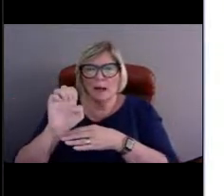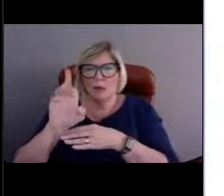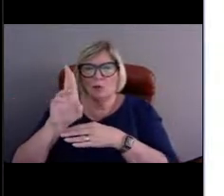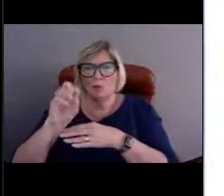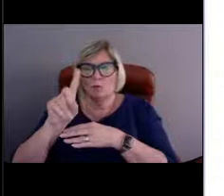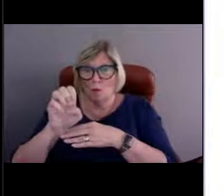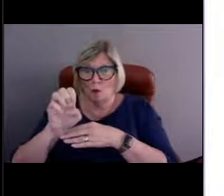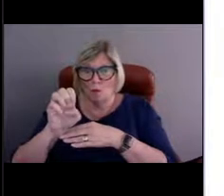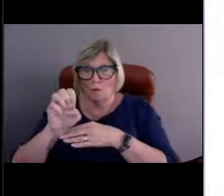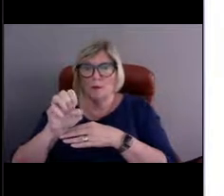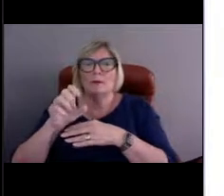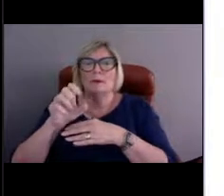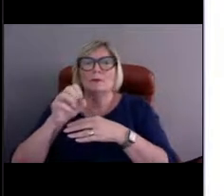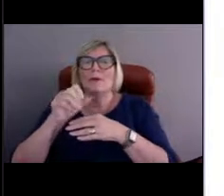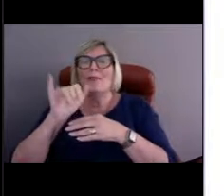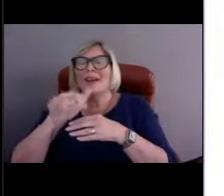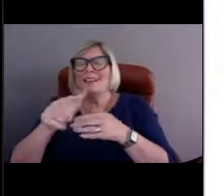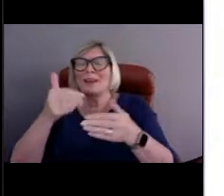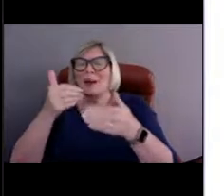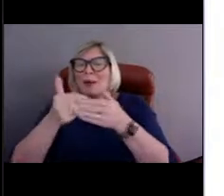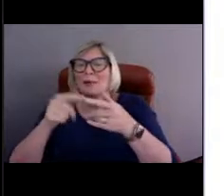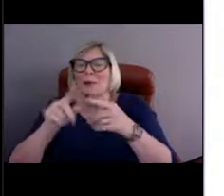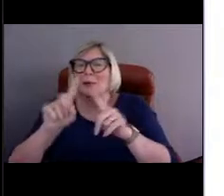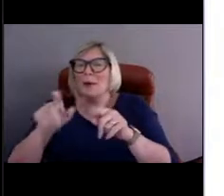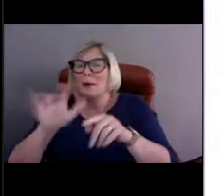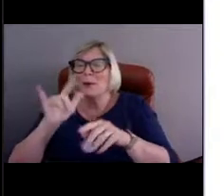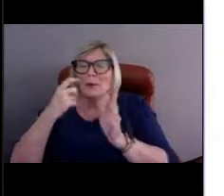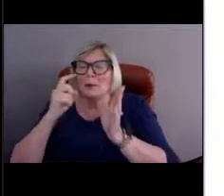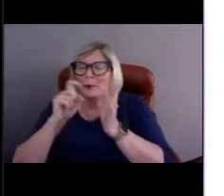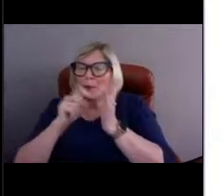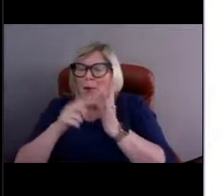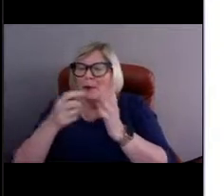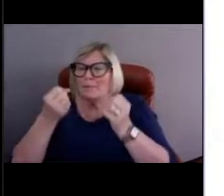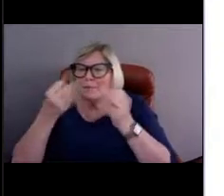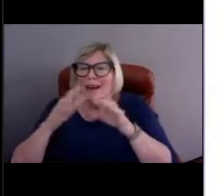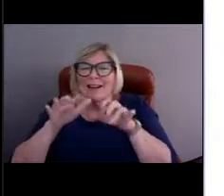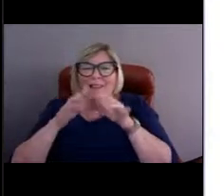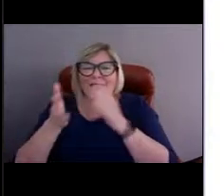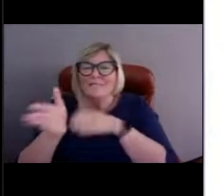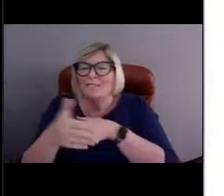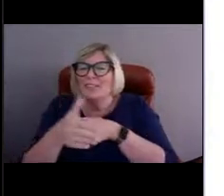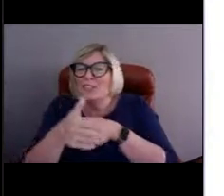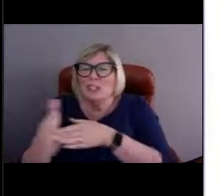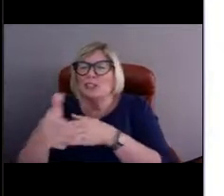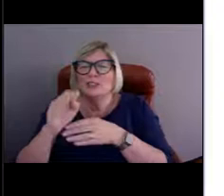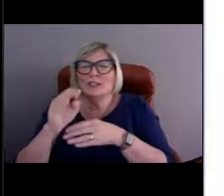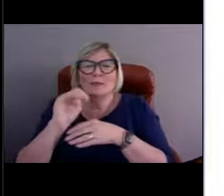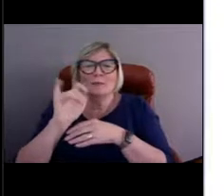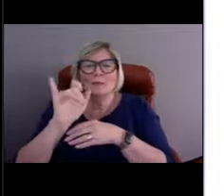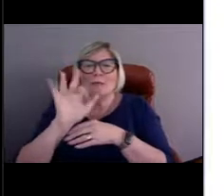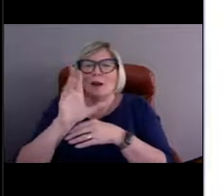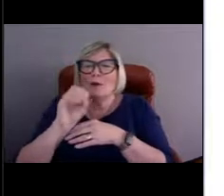where you'll find a lot of fish or microorganisms and algae and maybe bigger fish eating littler fish.